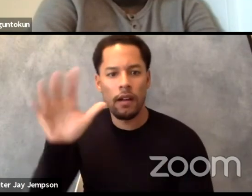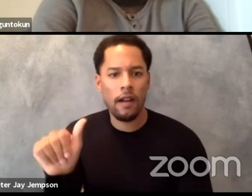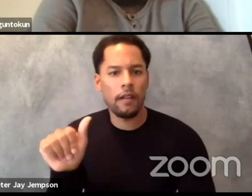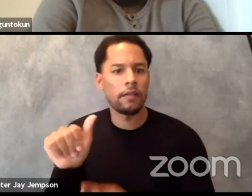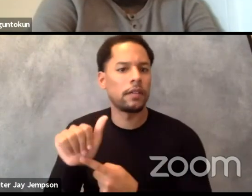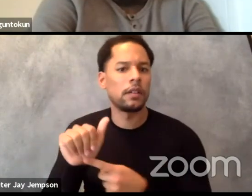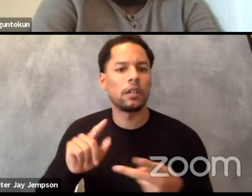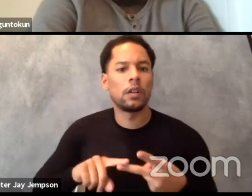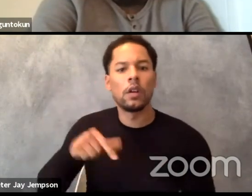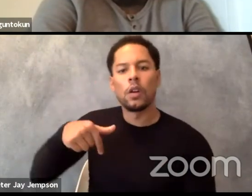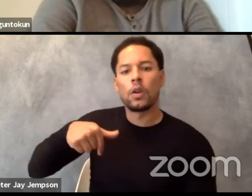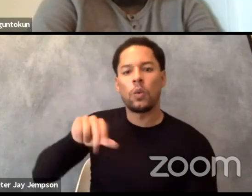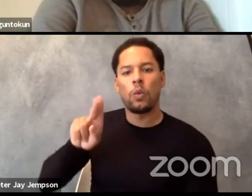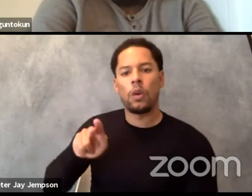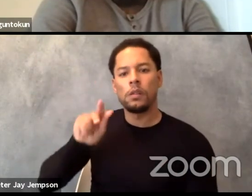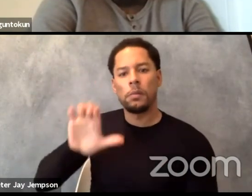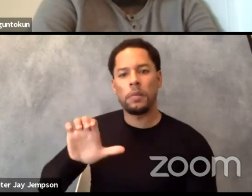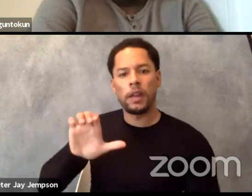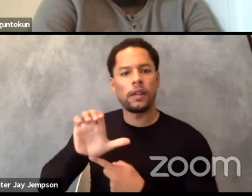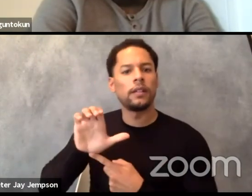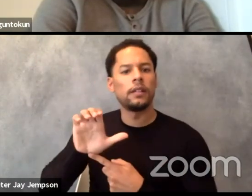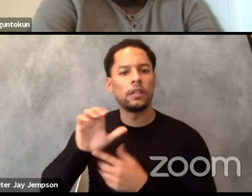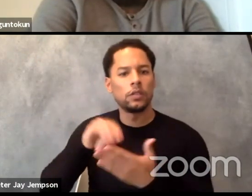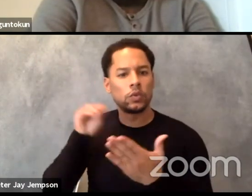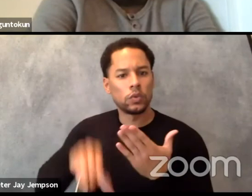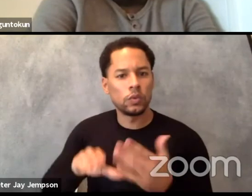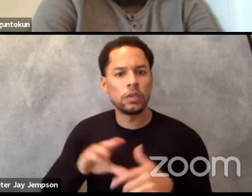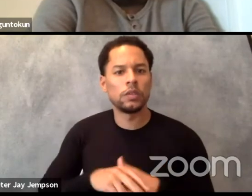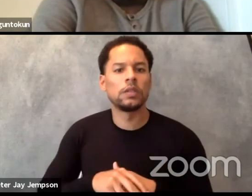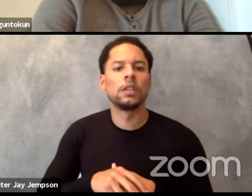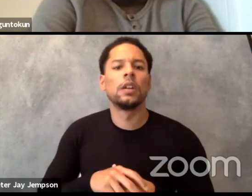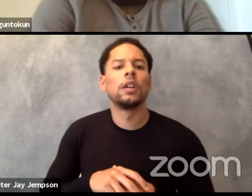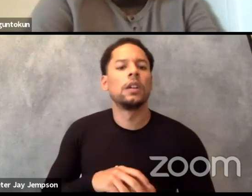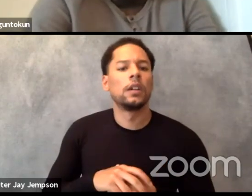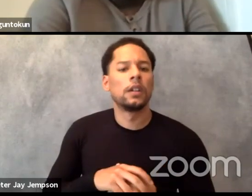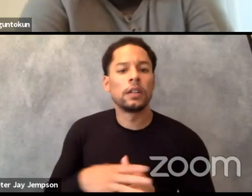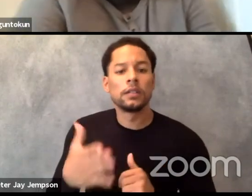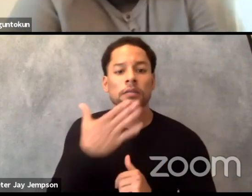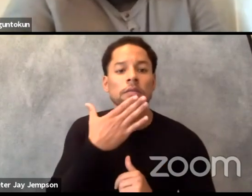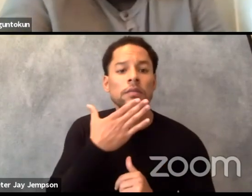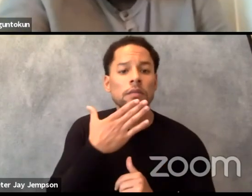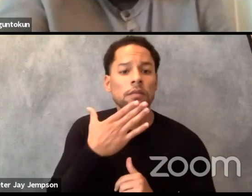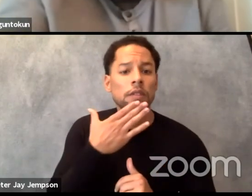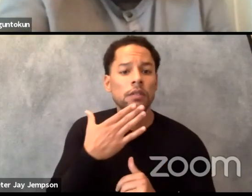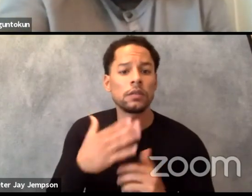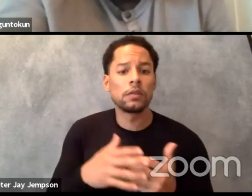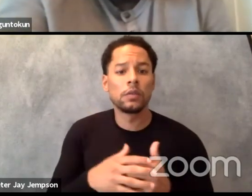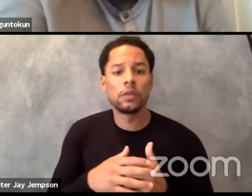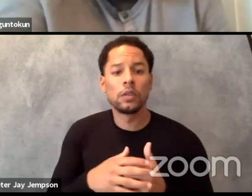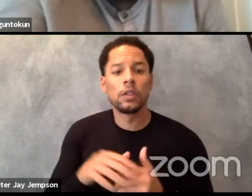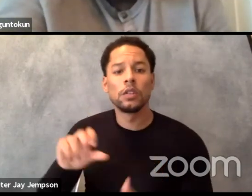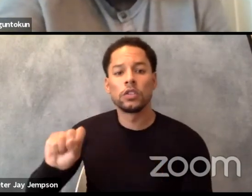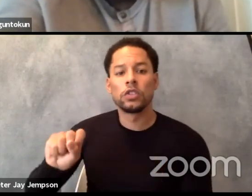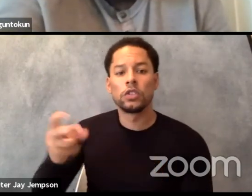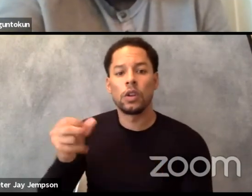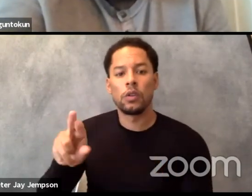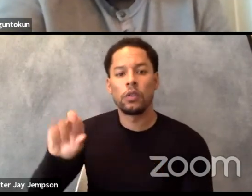Safeword, the Theater Emissary International, and the University of Regina. And thank you to Sarika, to Jay,